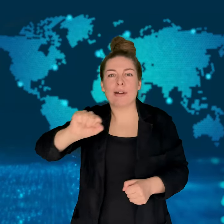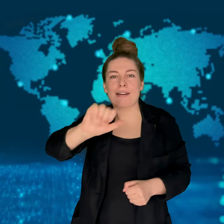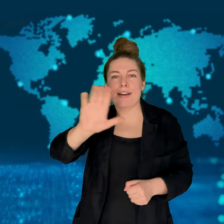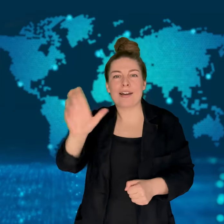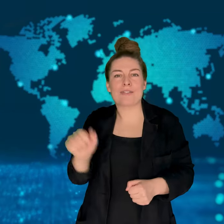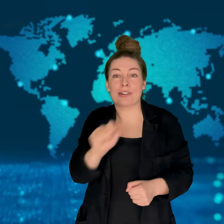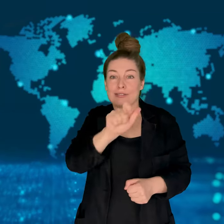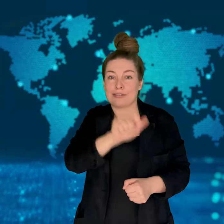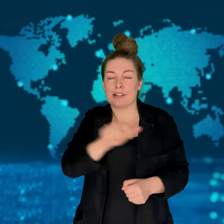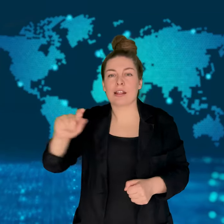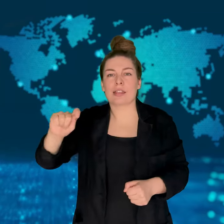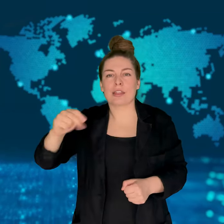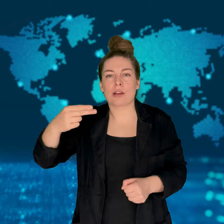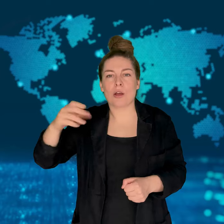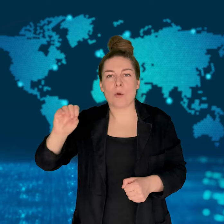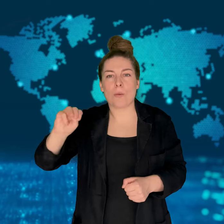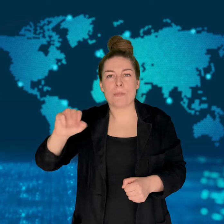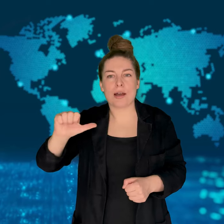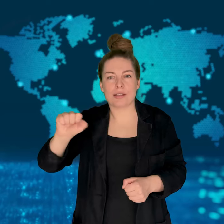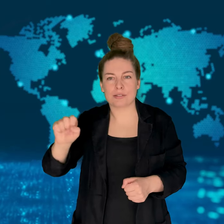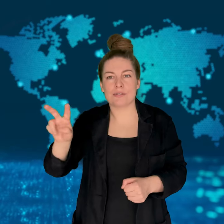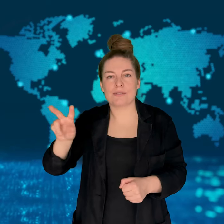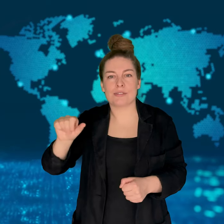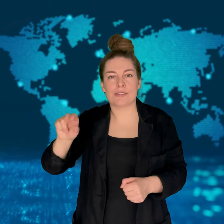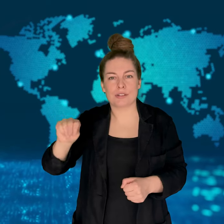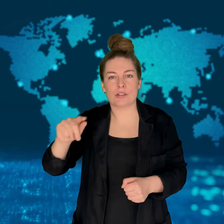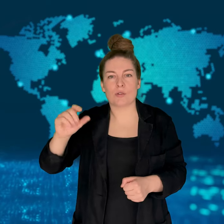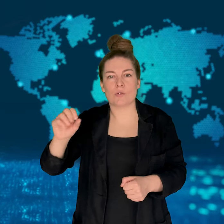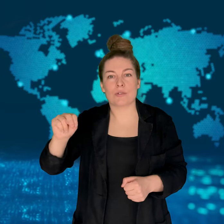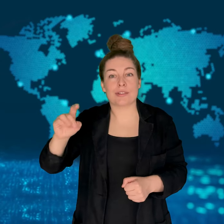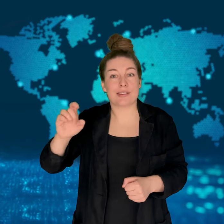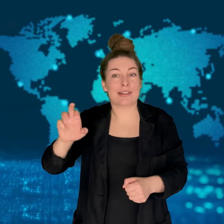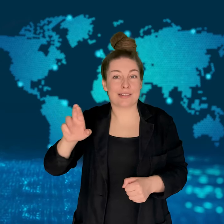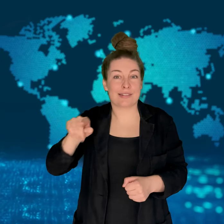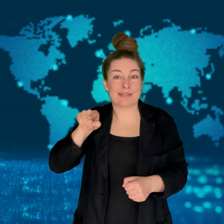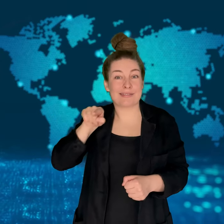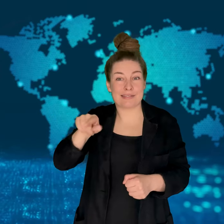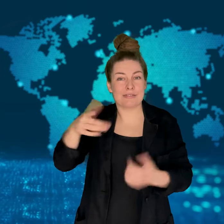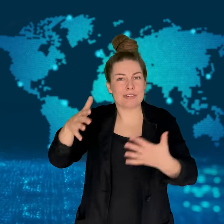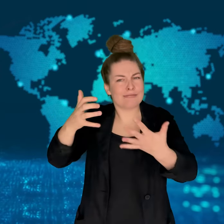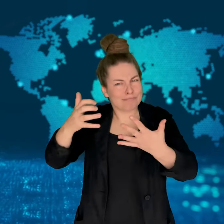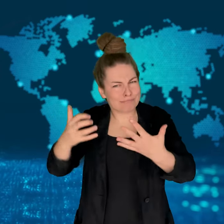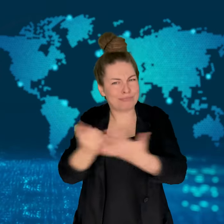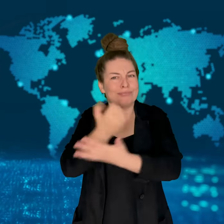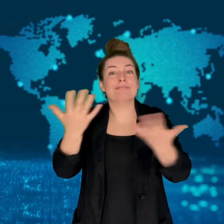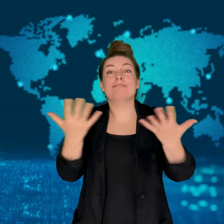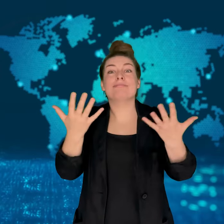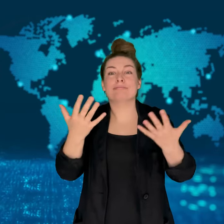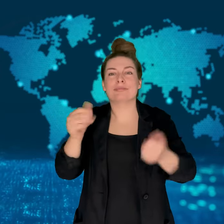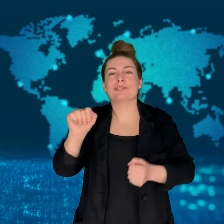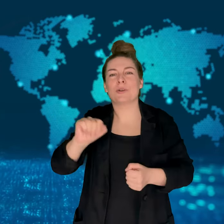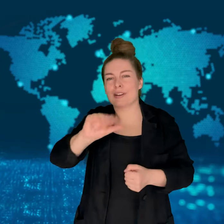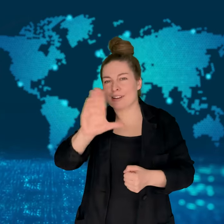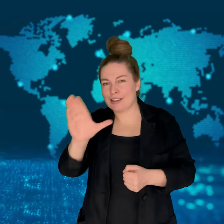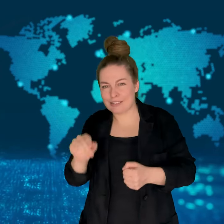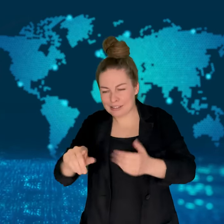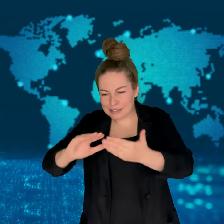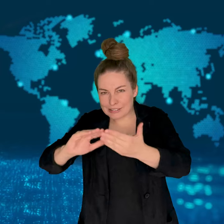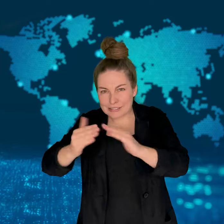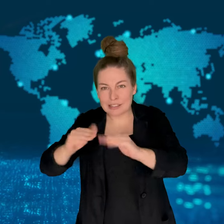and Garnier's efforts were a result of watching her mother struggle.